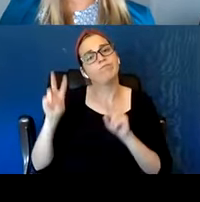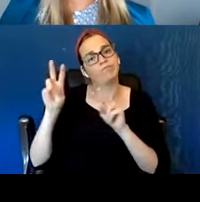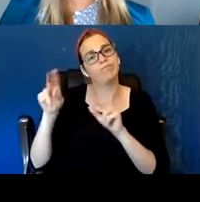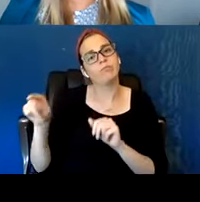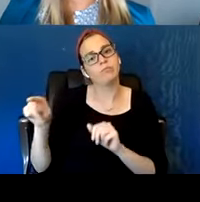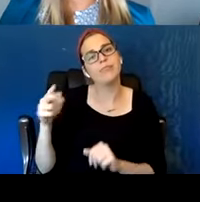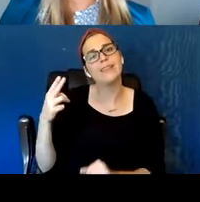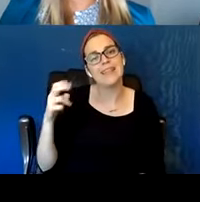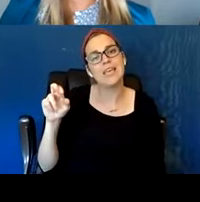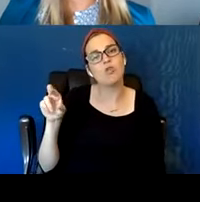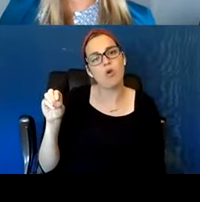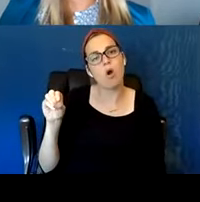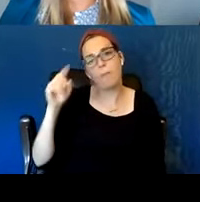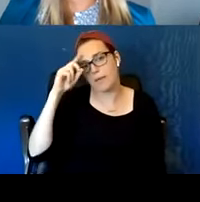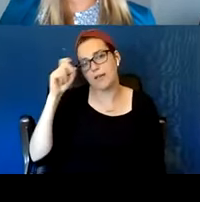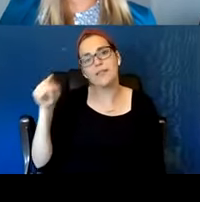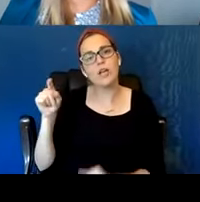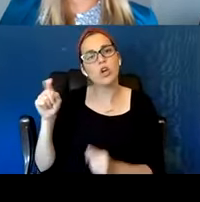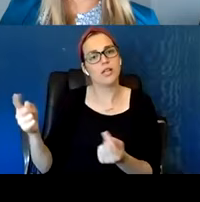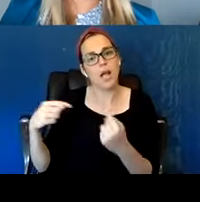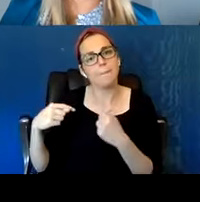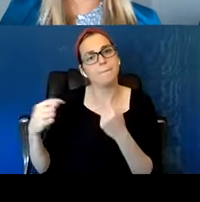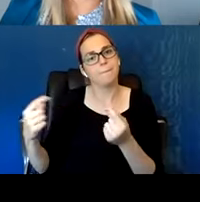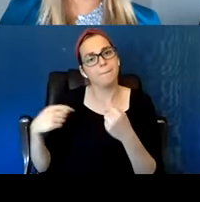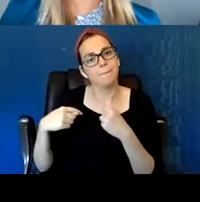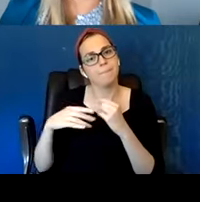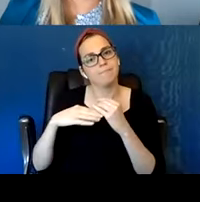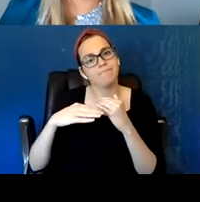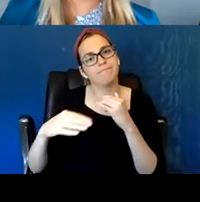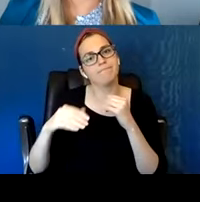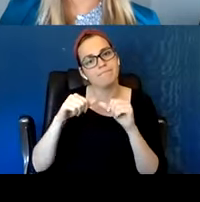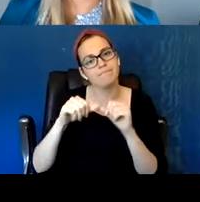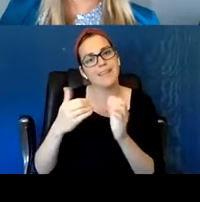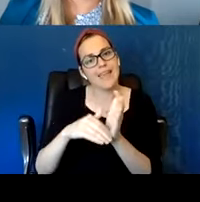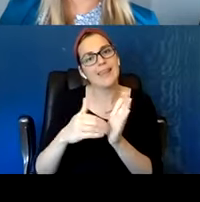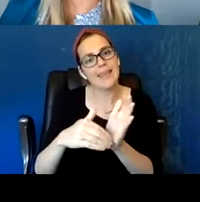and be there and be consistent. I can imagine like there's a lot of health services